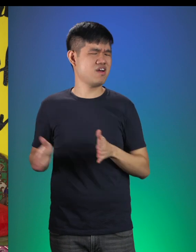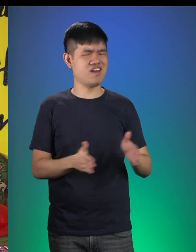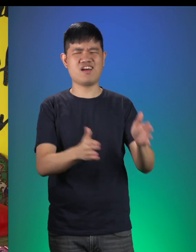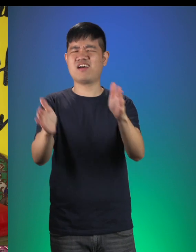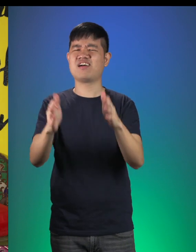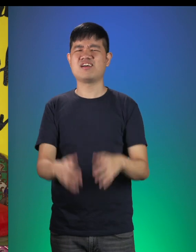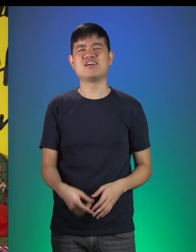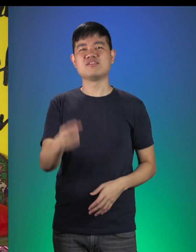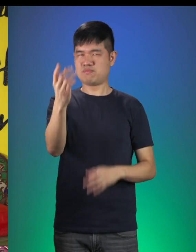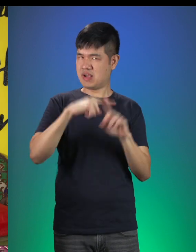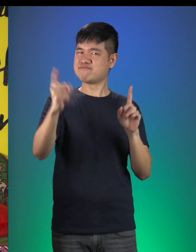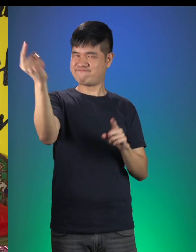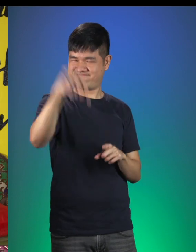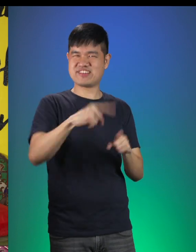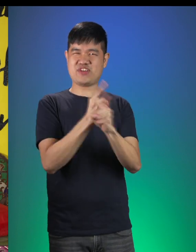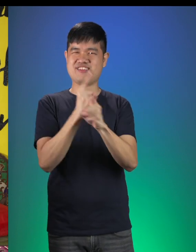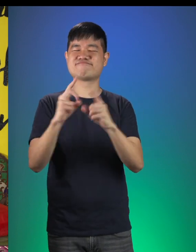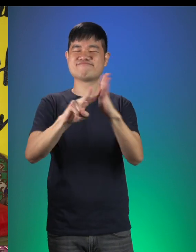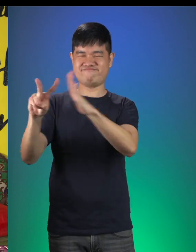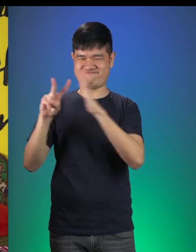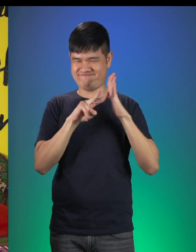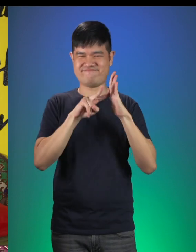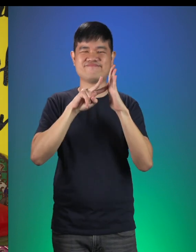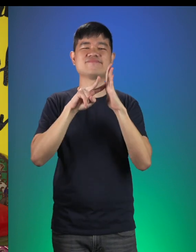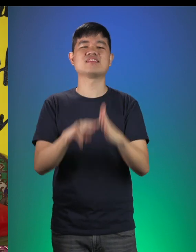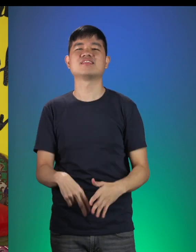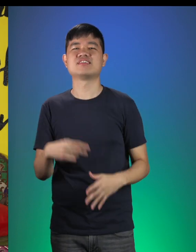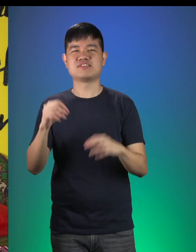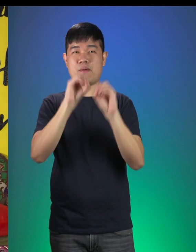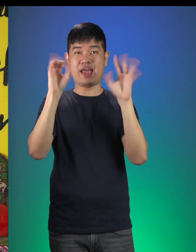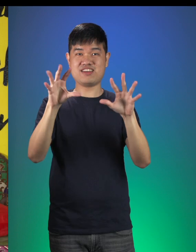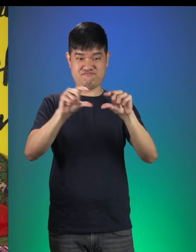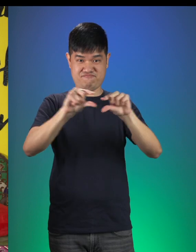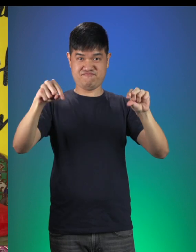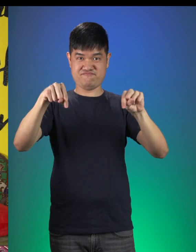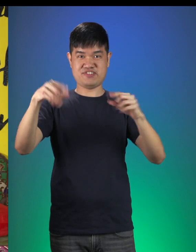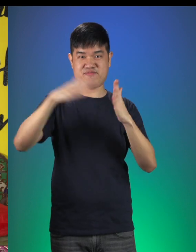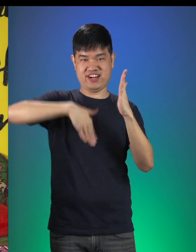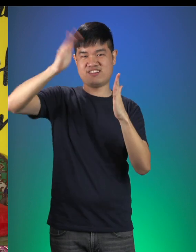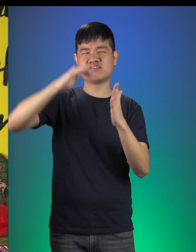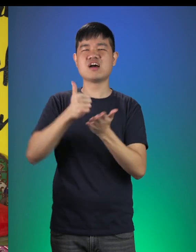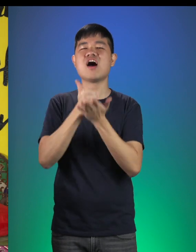But you have come to the right village! My magic paintbrush is used to help people who are in need